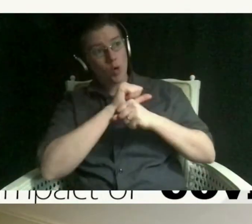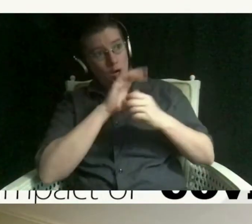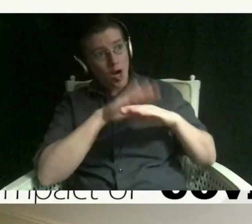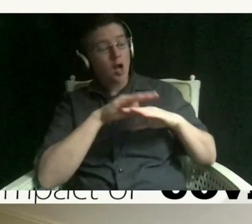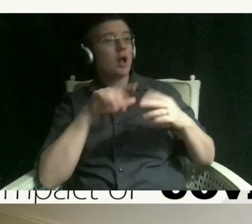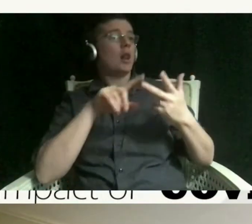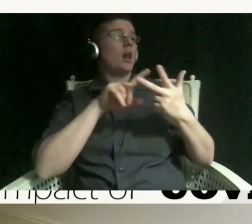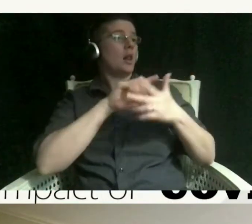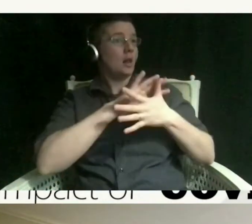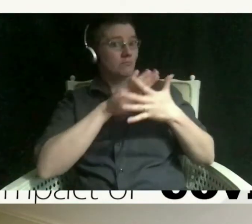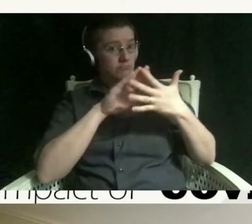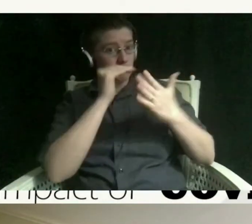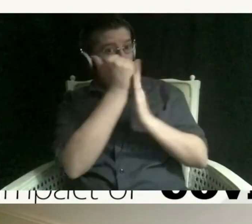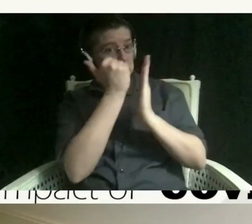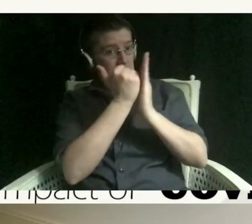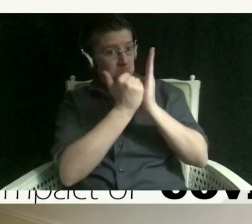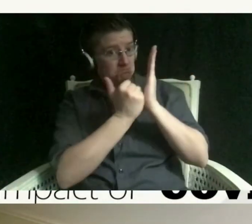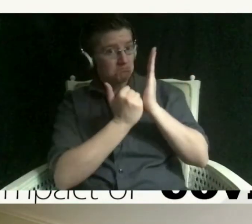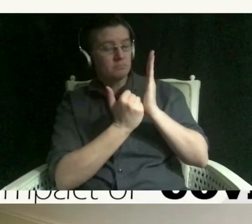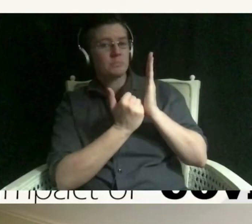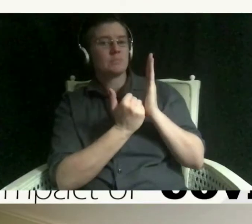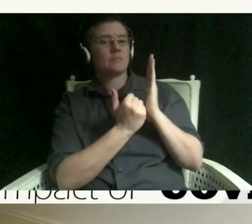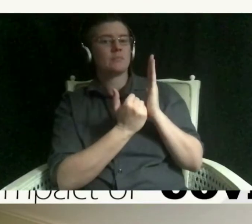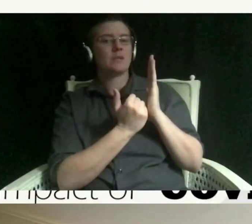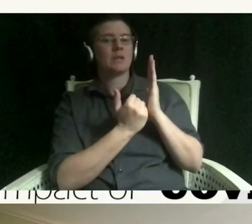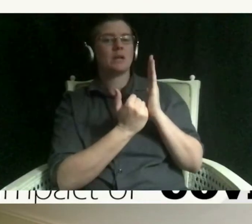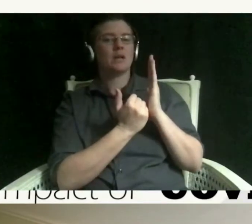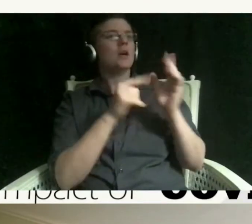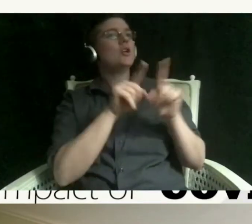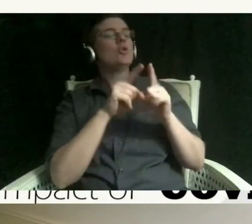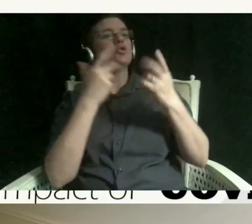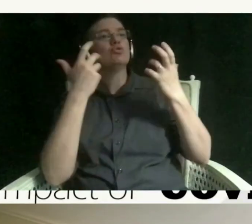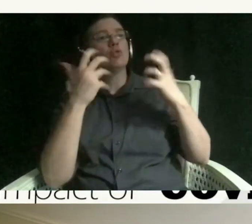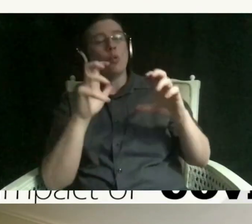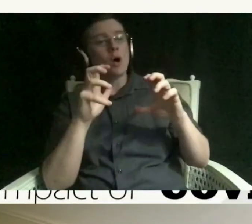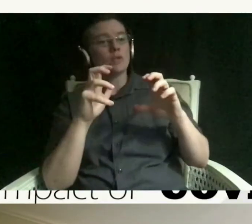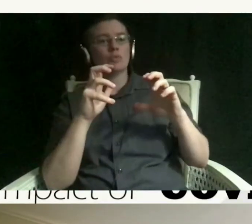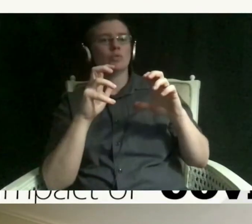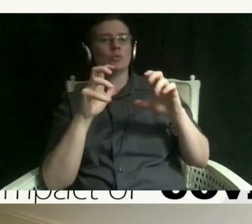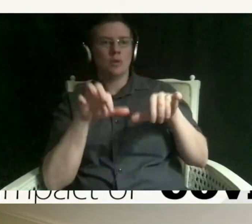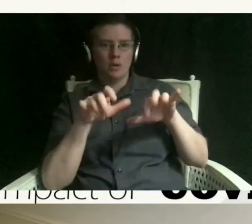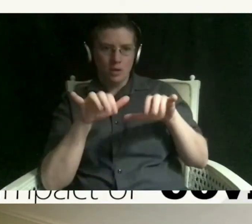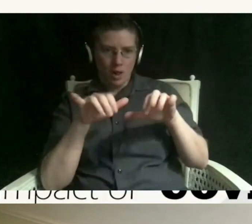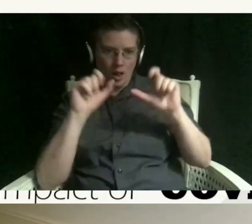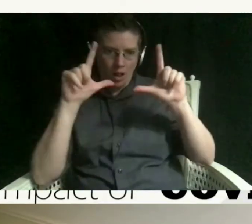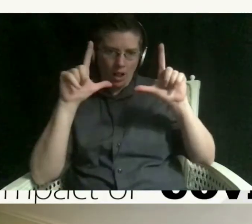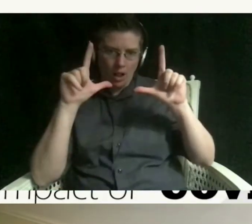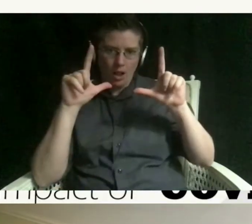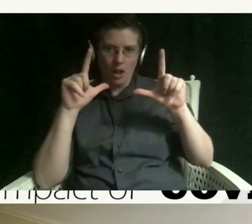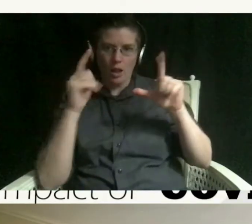you also don't want to be on a platform all day because that's not good for your brain either